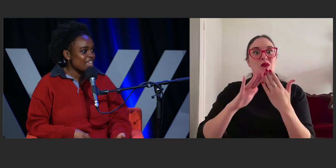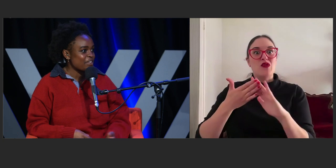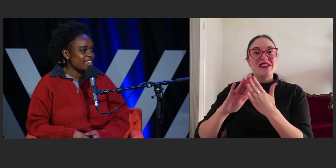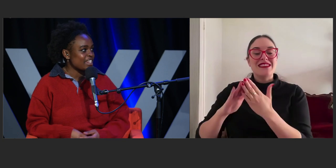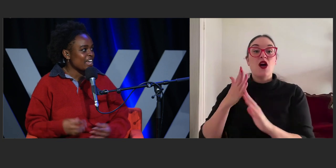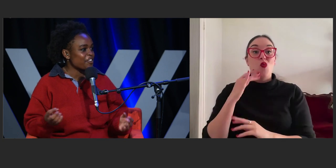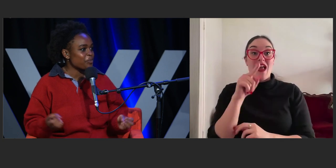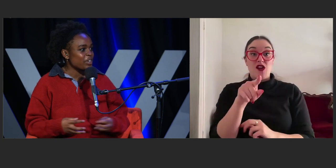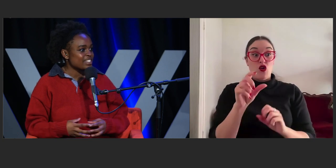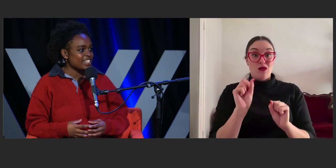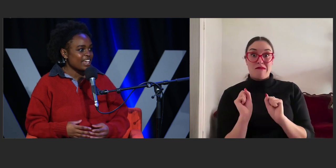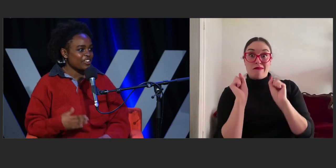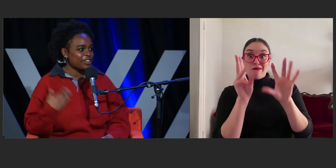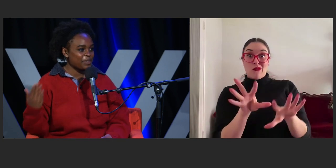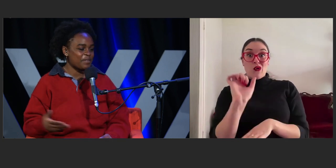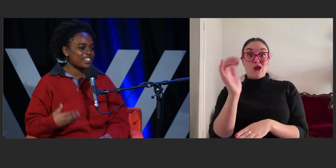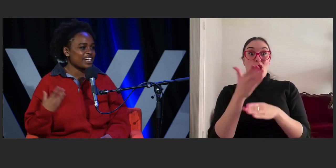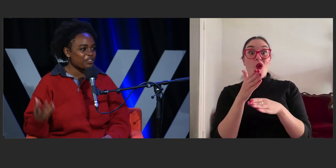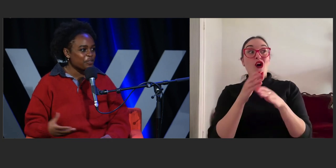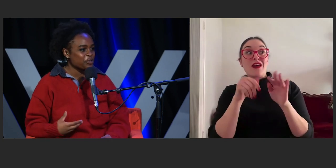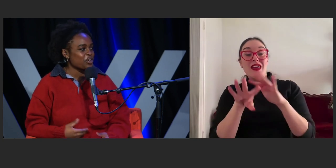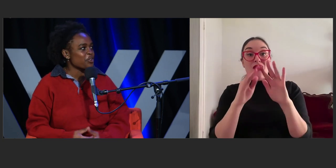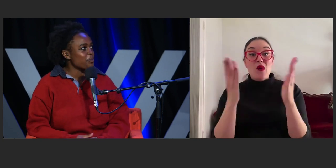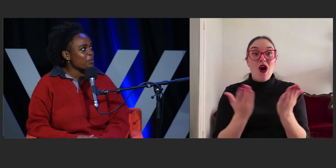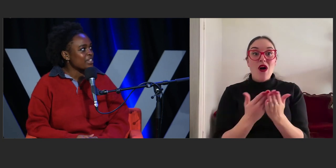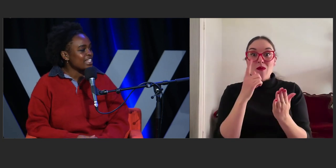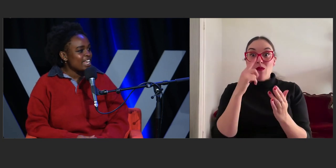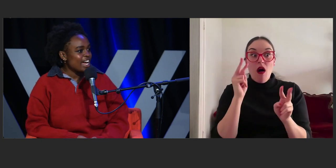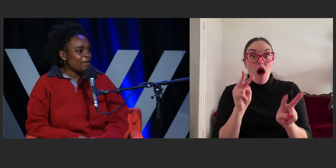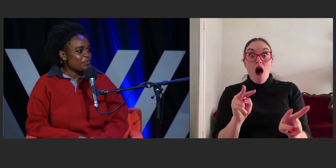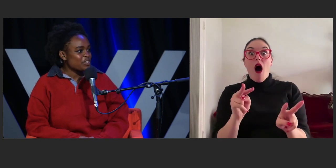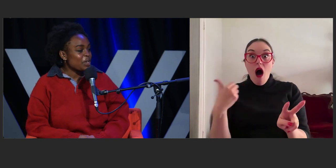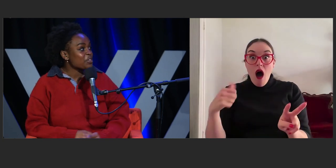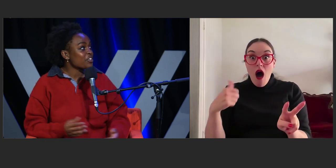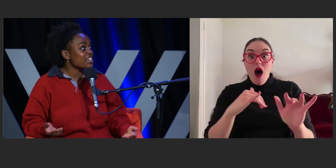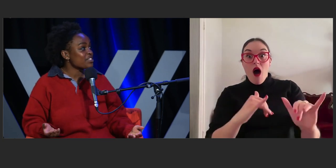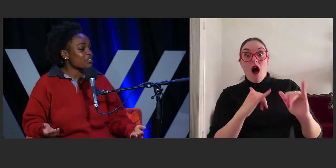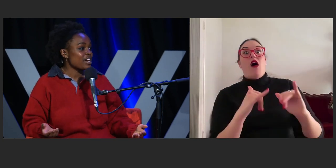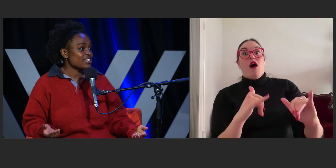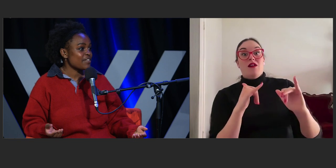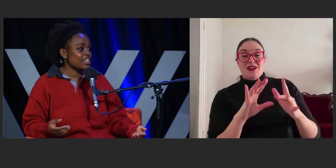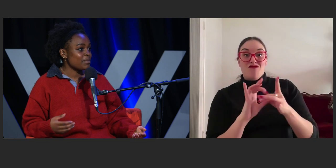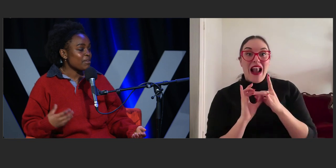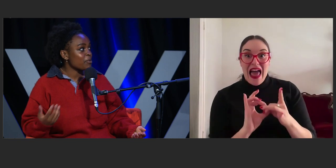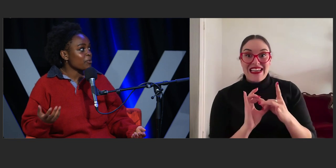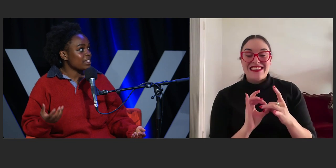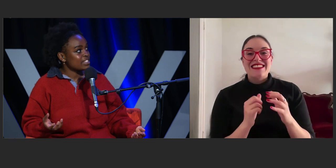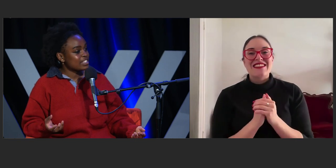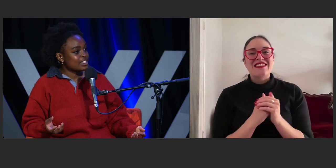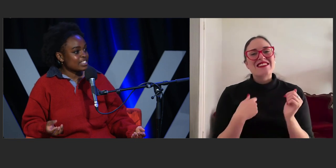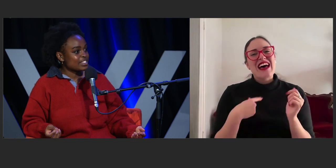and it kind of brings together, it becomes that kind of full circle moment. So, I'm curious if you guys have any memorable instances